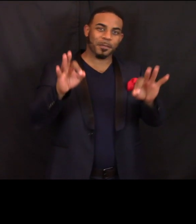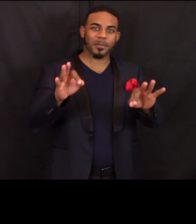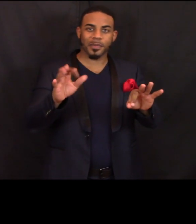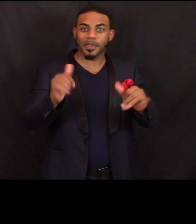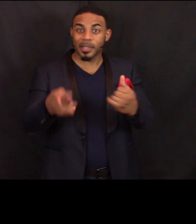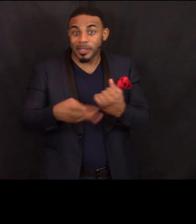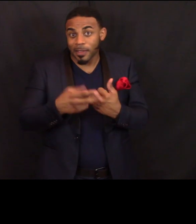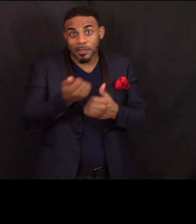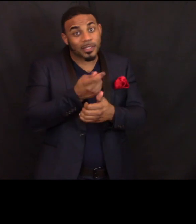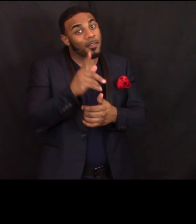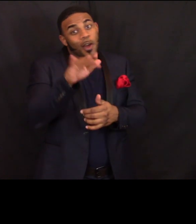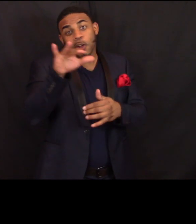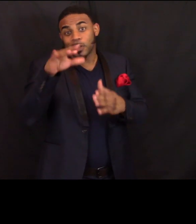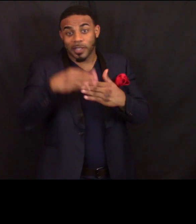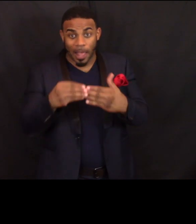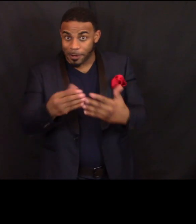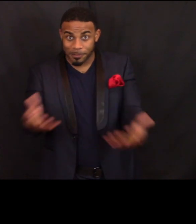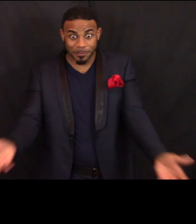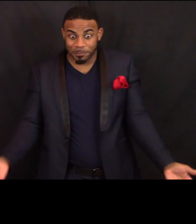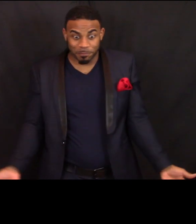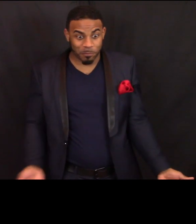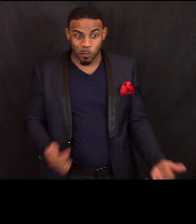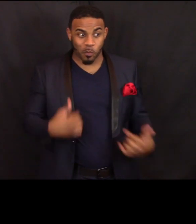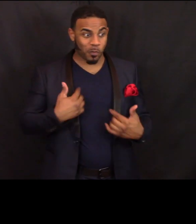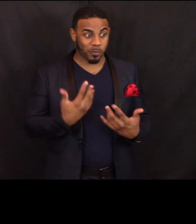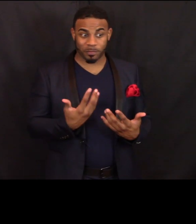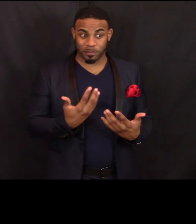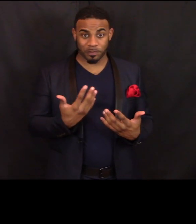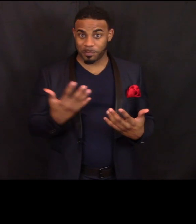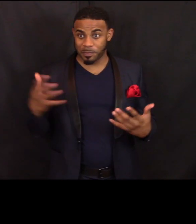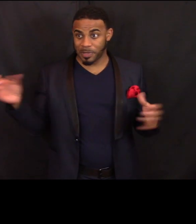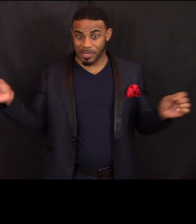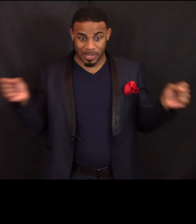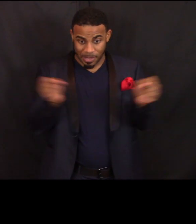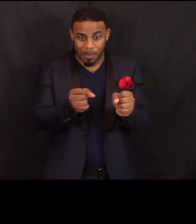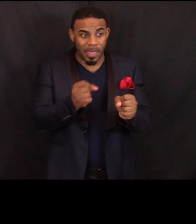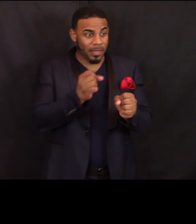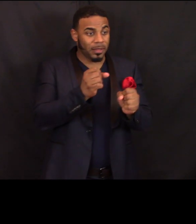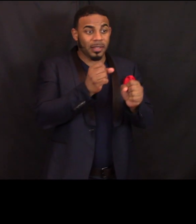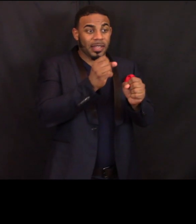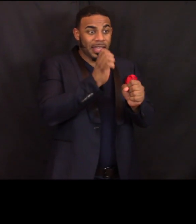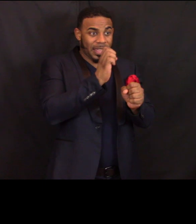We can save you several hundred dollars. We combine you filing with direct deposit